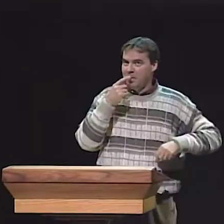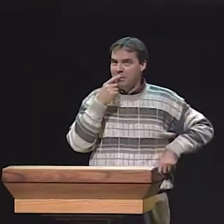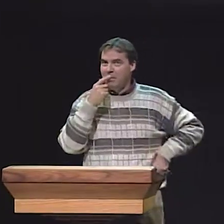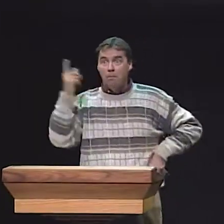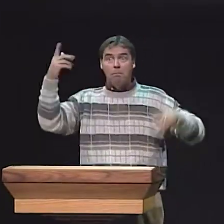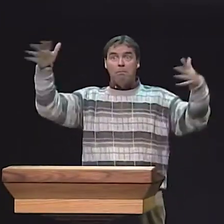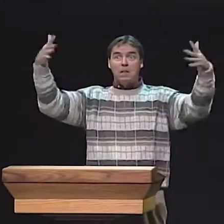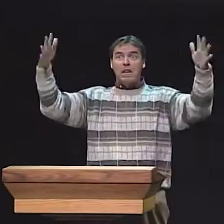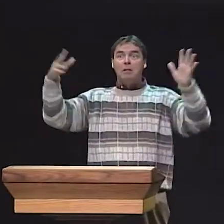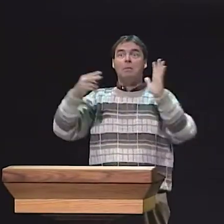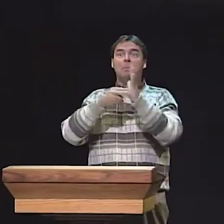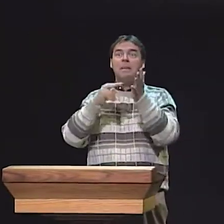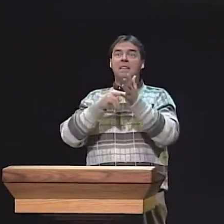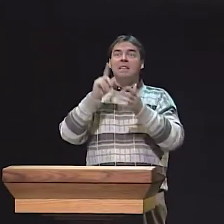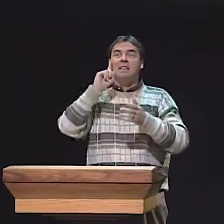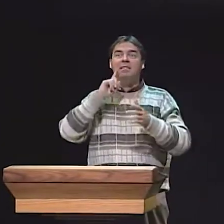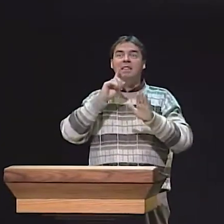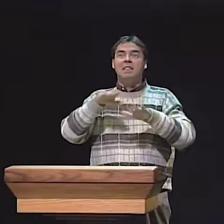SO, WHAT IS THE PROBLEM WITH THIS? HMM.